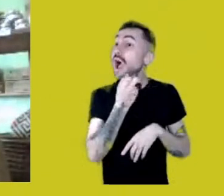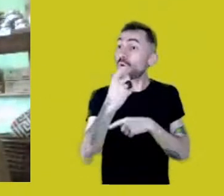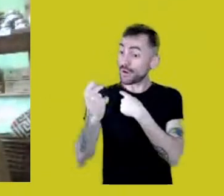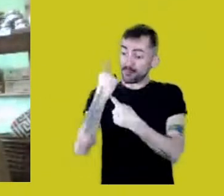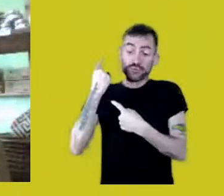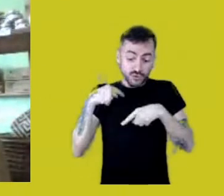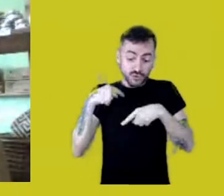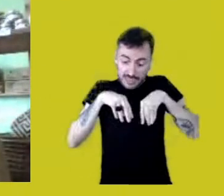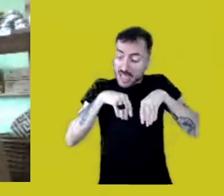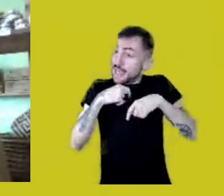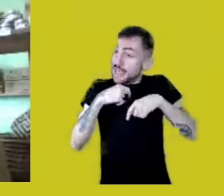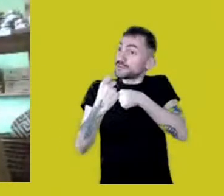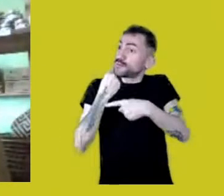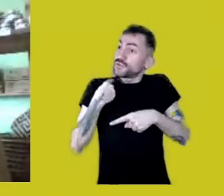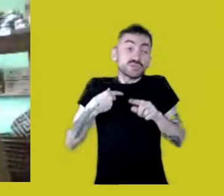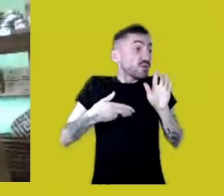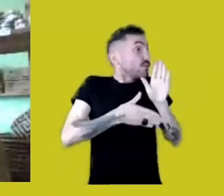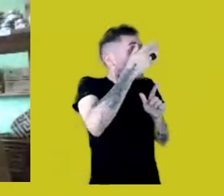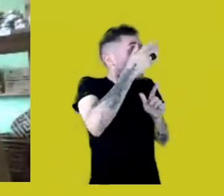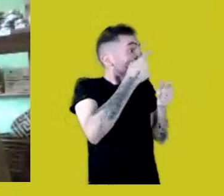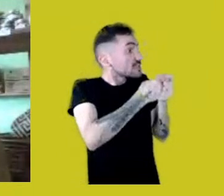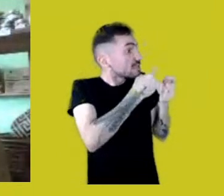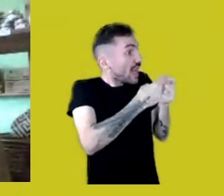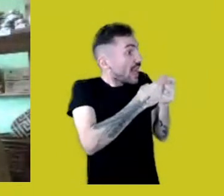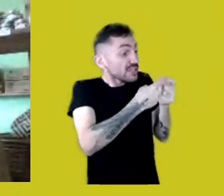and because towns have come to our territories.